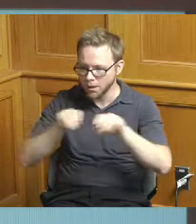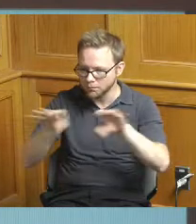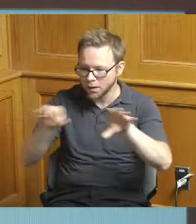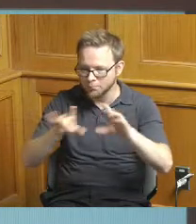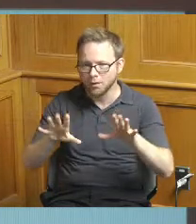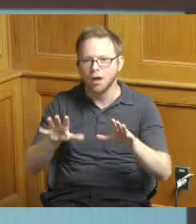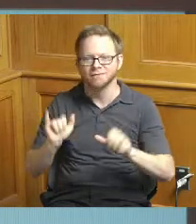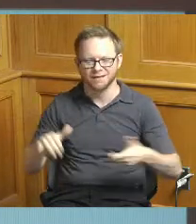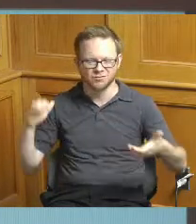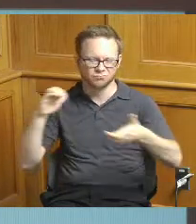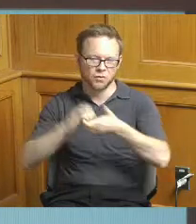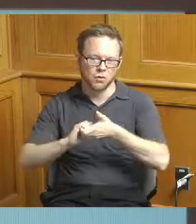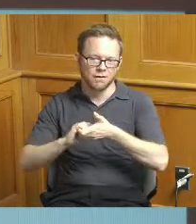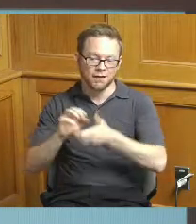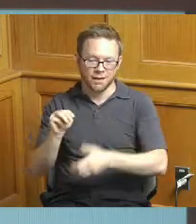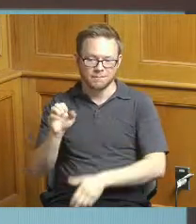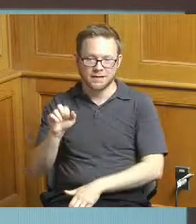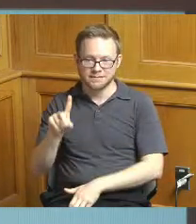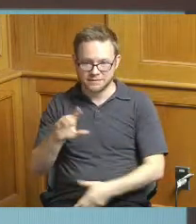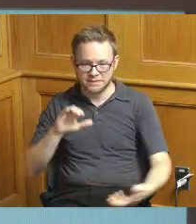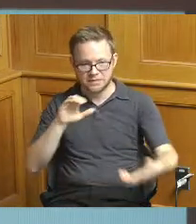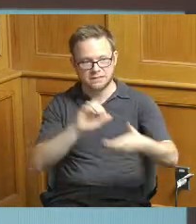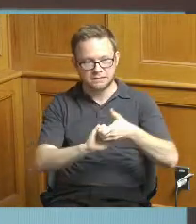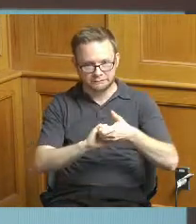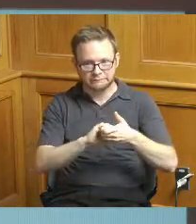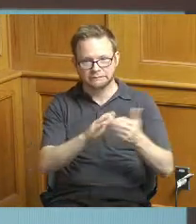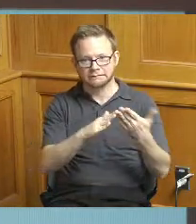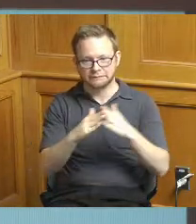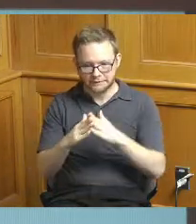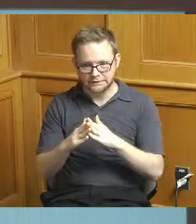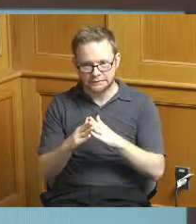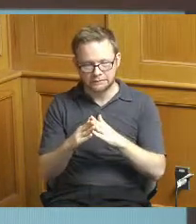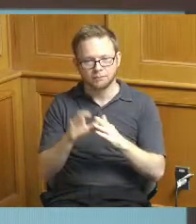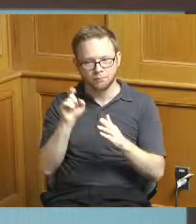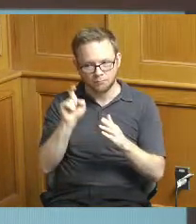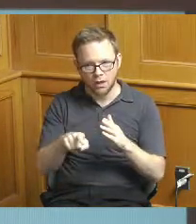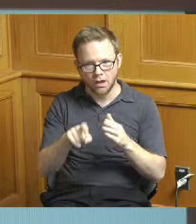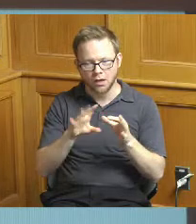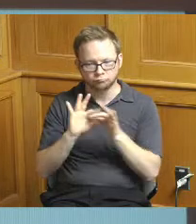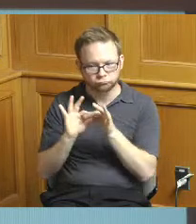and that's one area where we've made some we've taken some steps recently